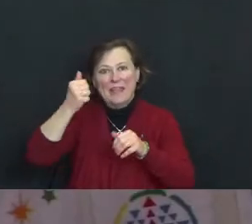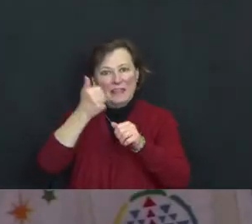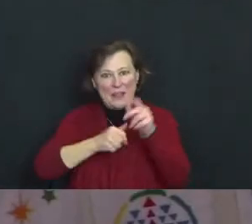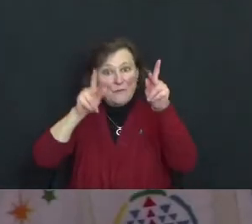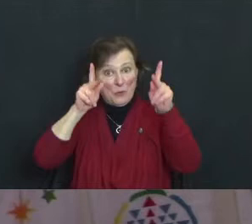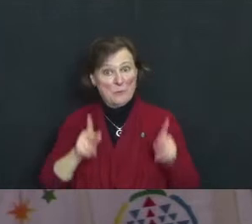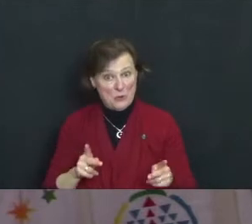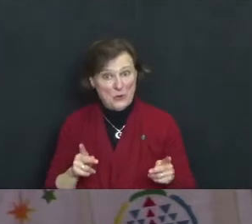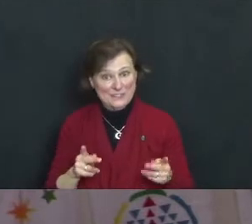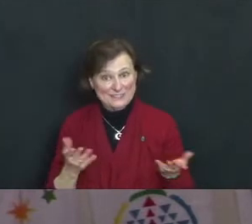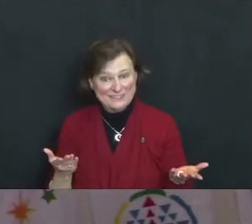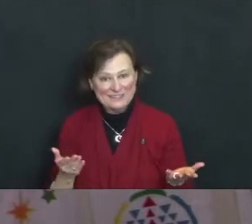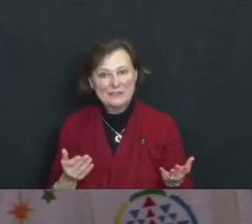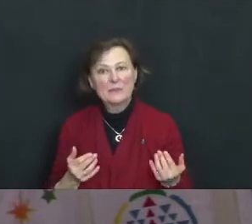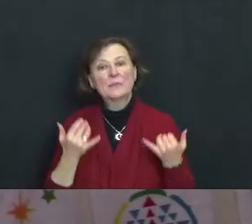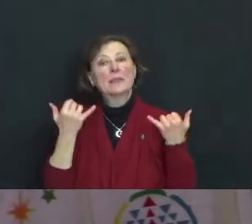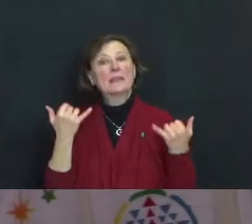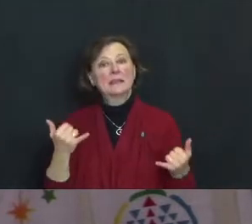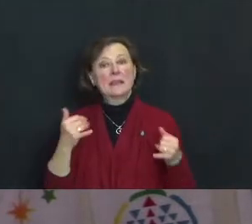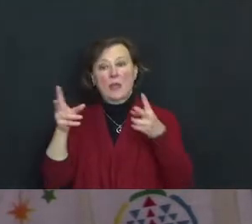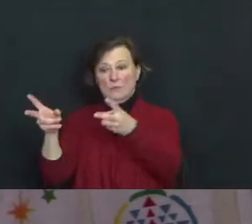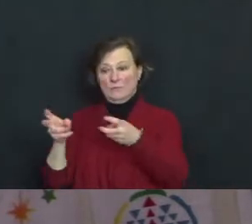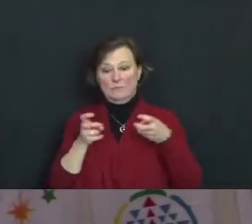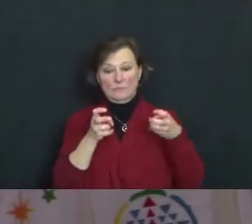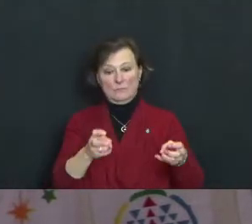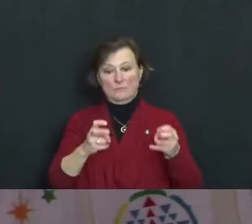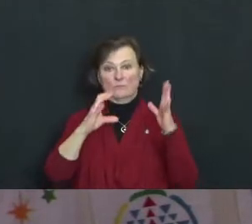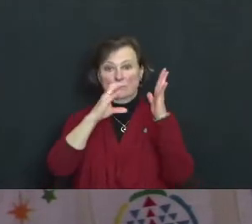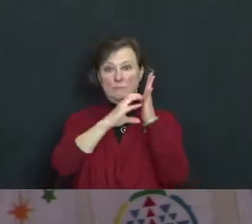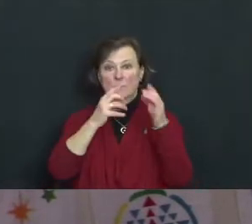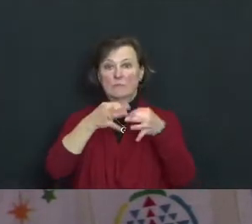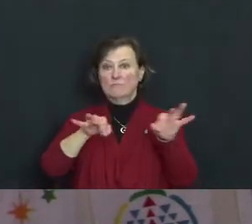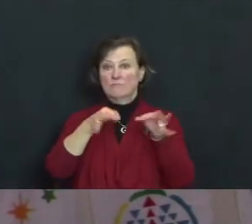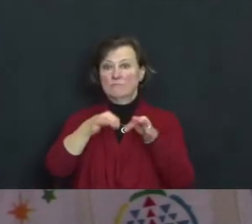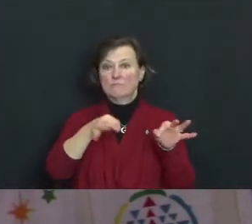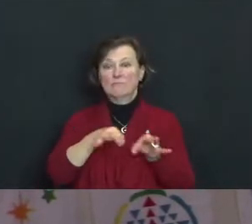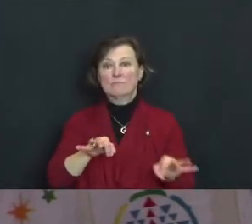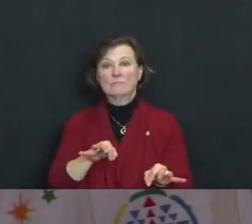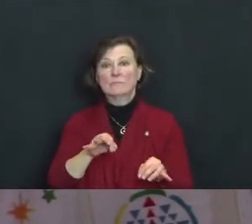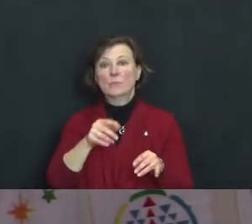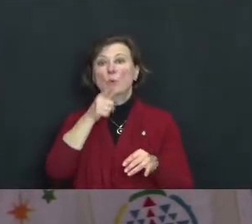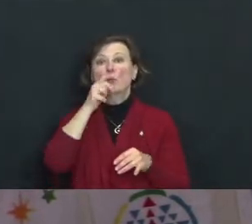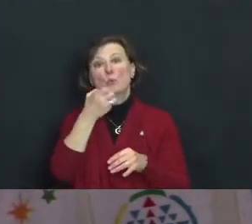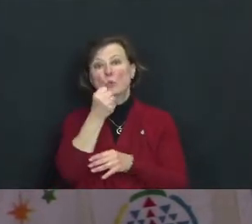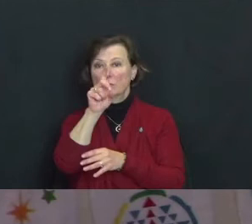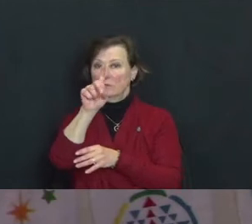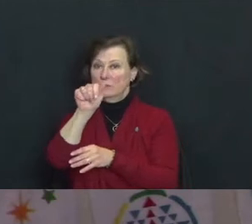And now, an excerpt of commentary from Whose Dharma Is It Anyway?